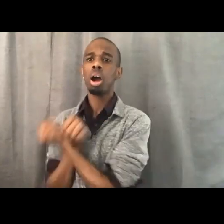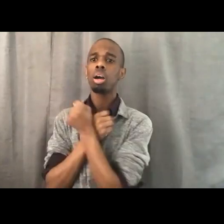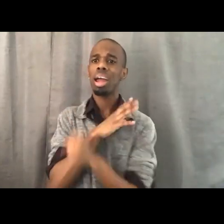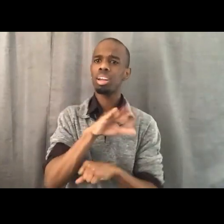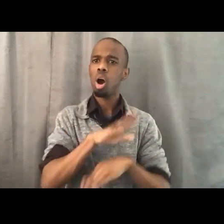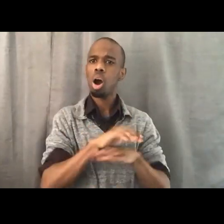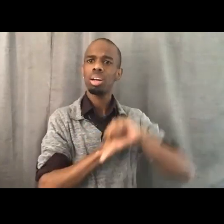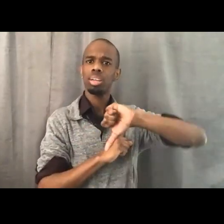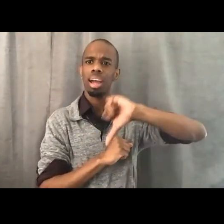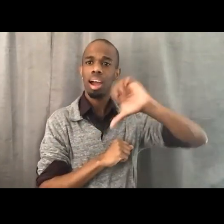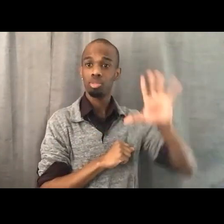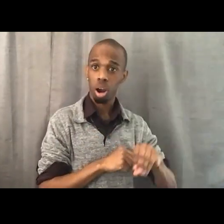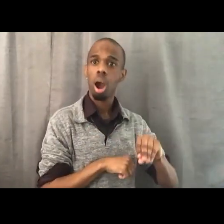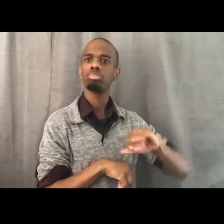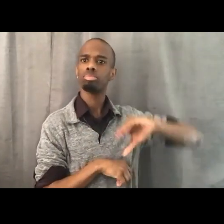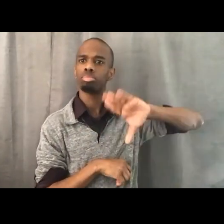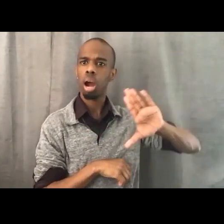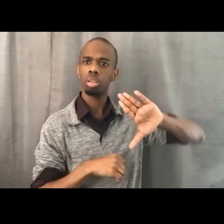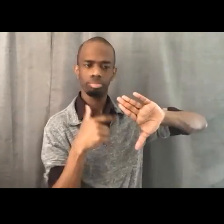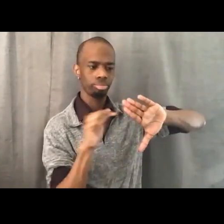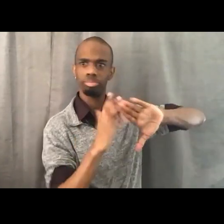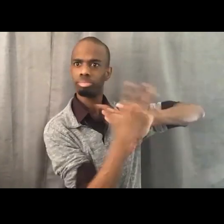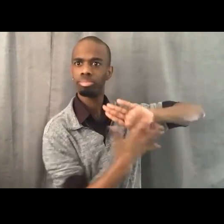Queen Nzinga and Shaka Zulu and others,